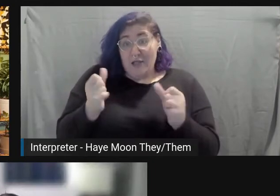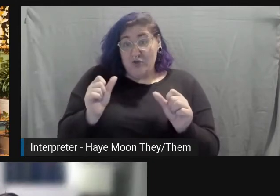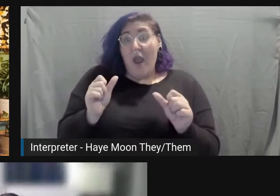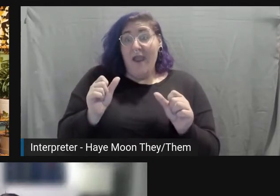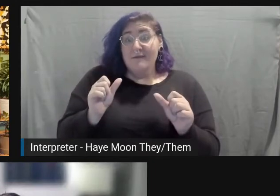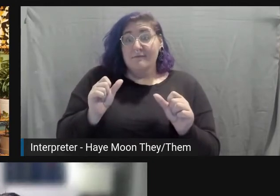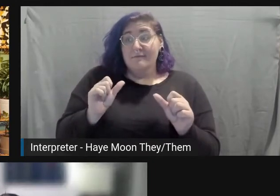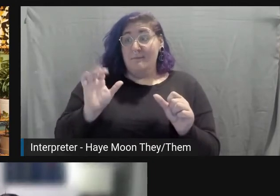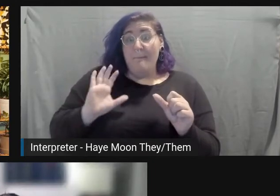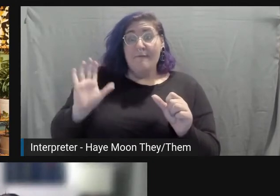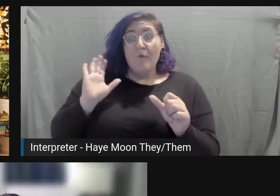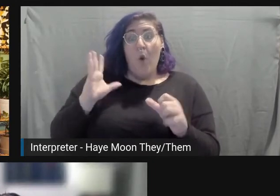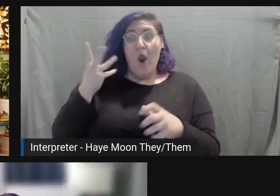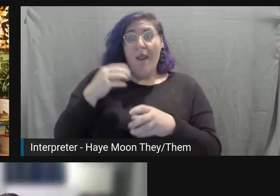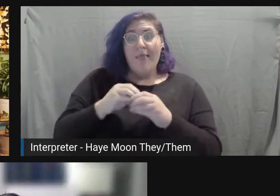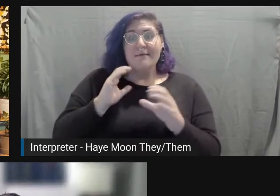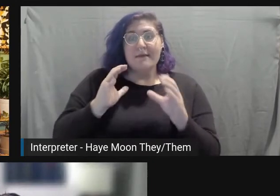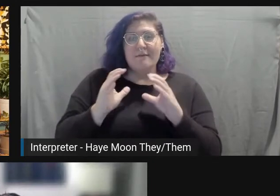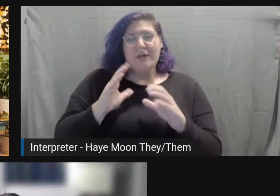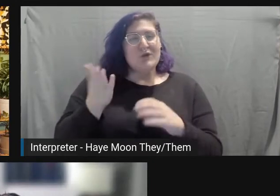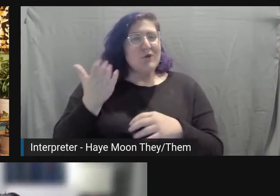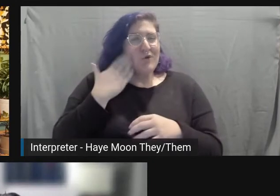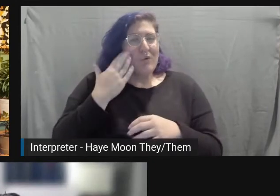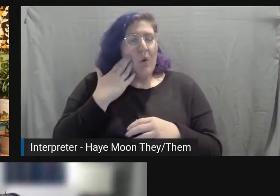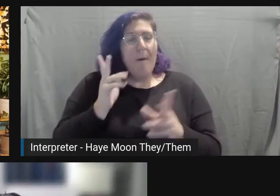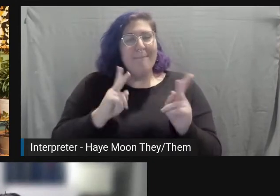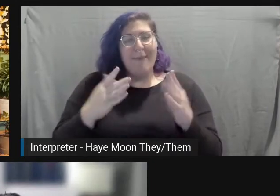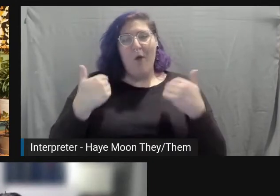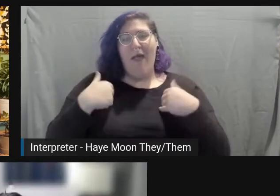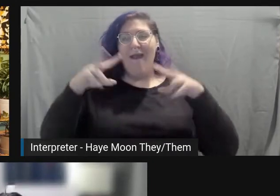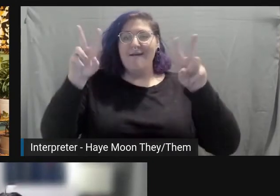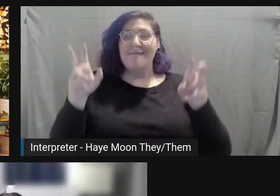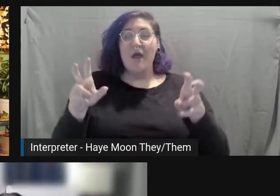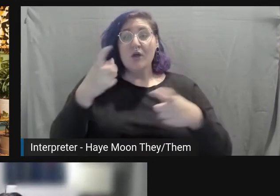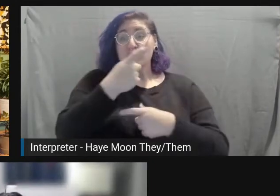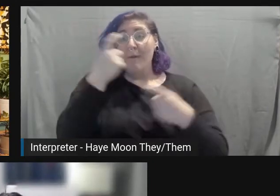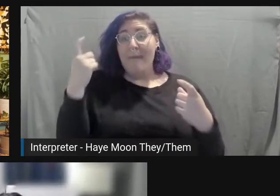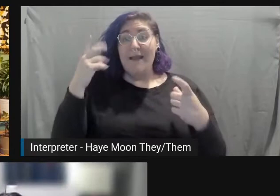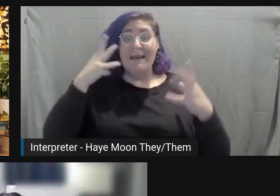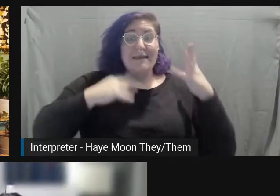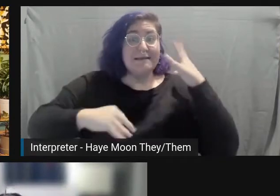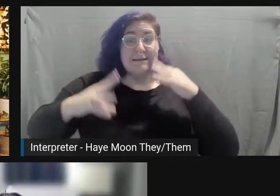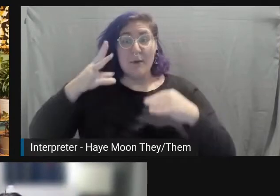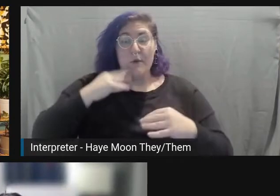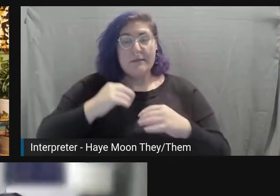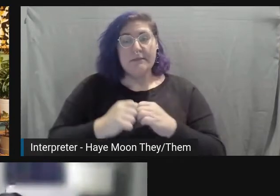that people have traumatic experiences in the past. They have traumas they've been through.